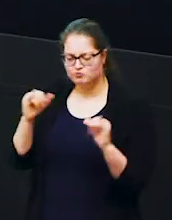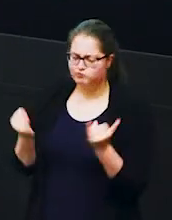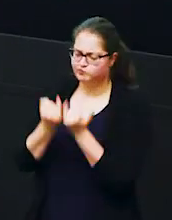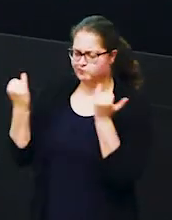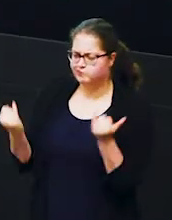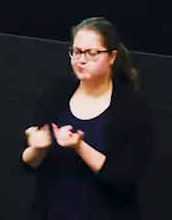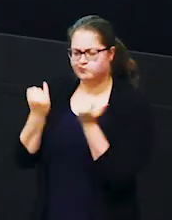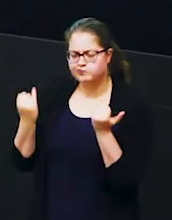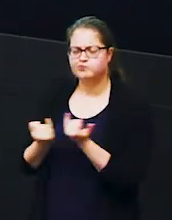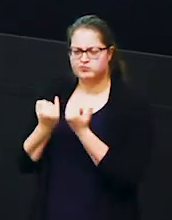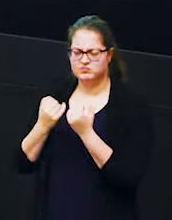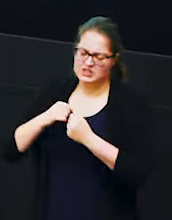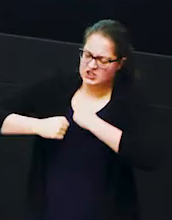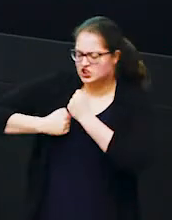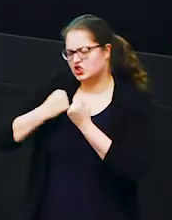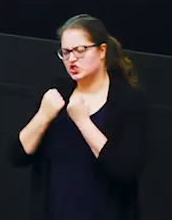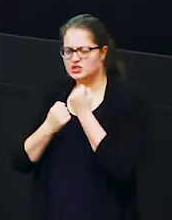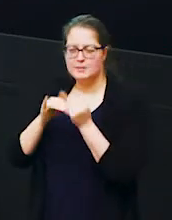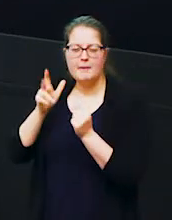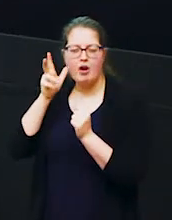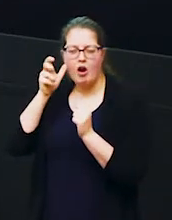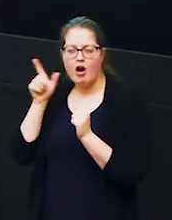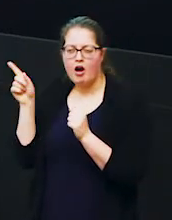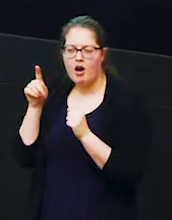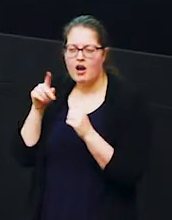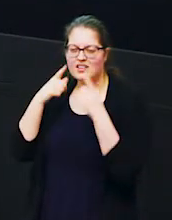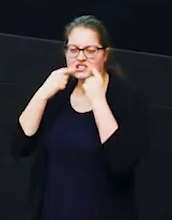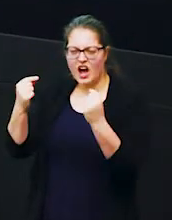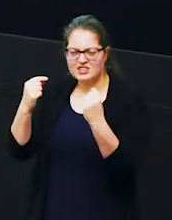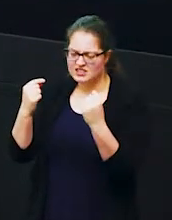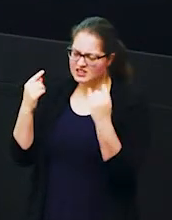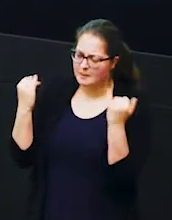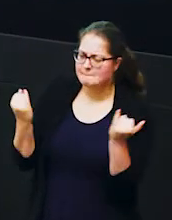another and you might have heard in the video as well the tusks knocking against one another as